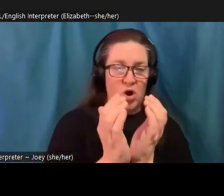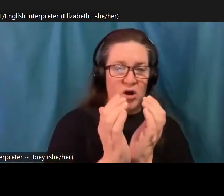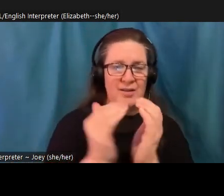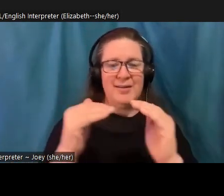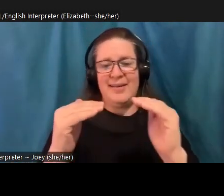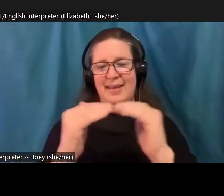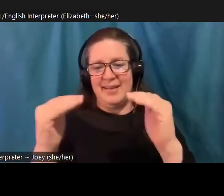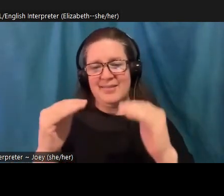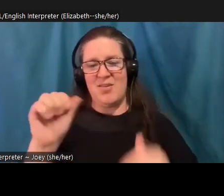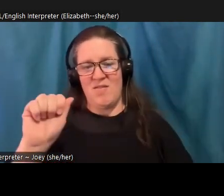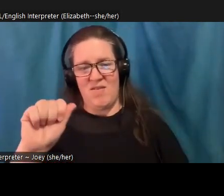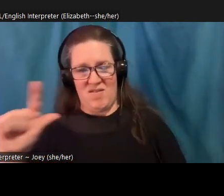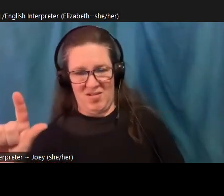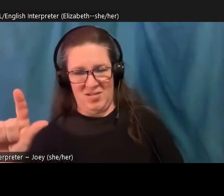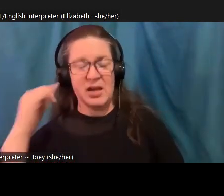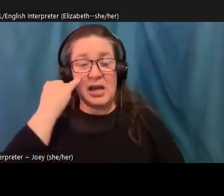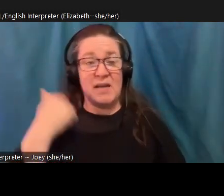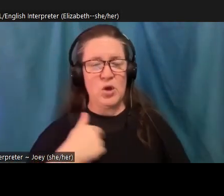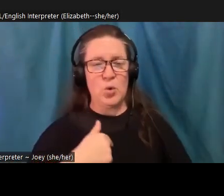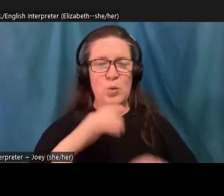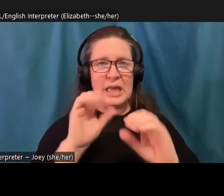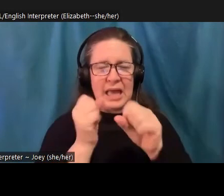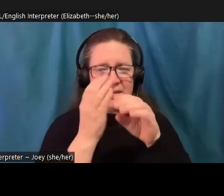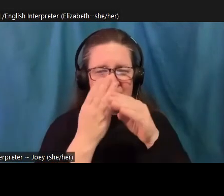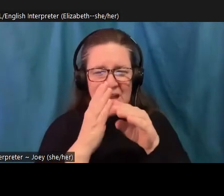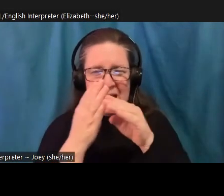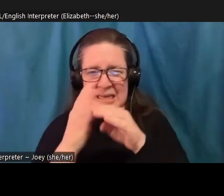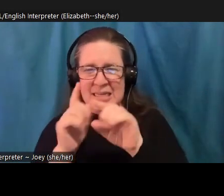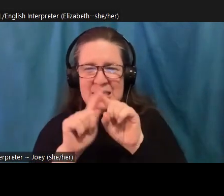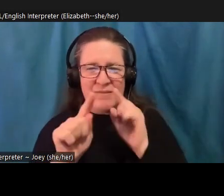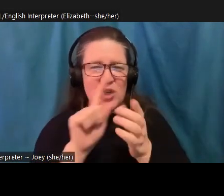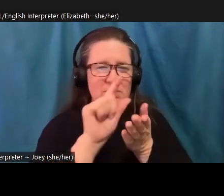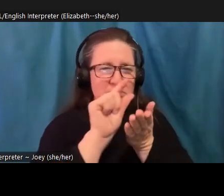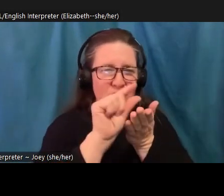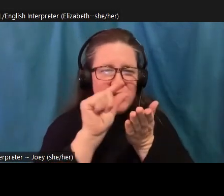we can break it into two pieces and respond to what's right in